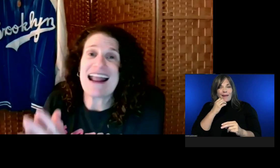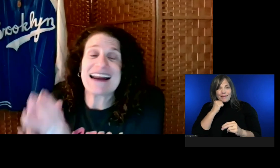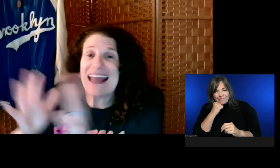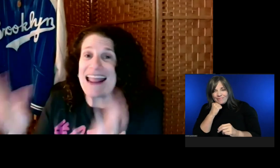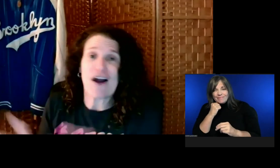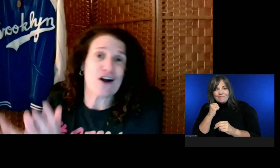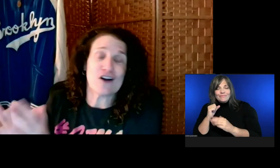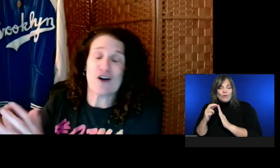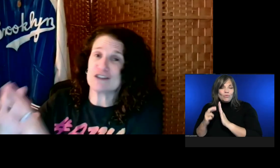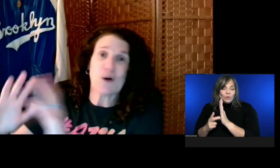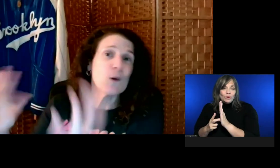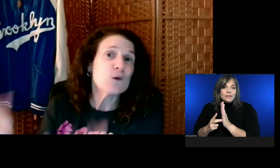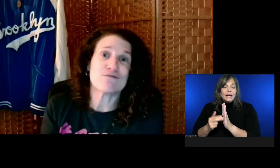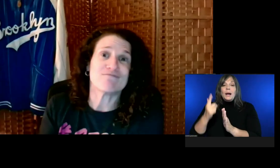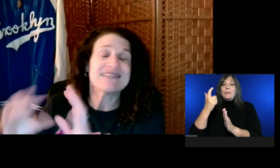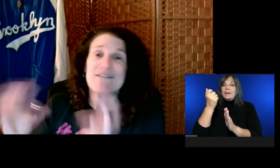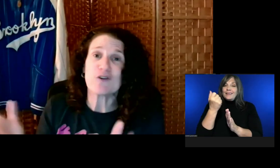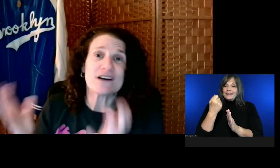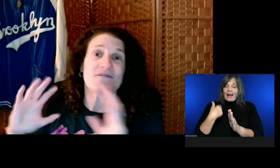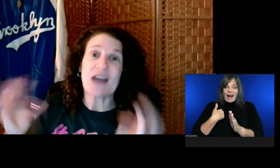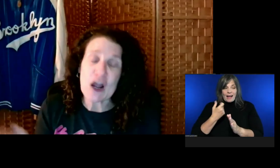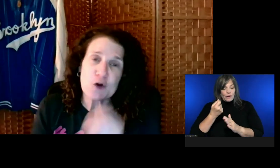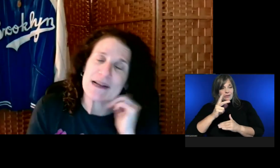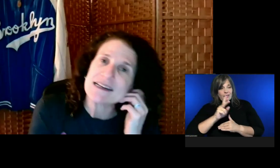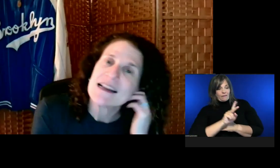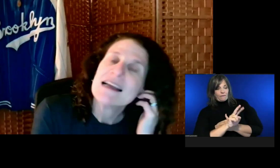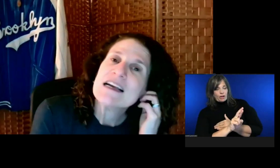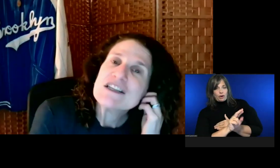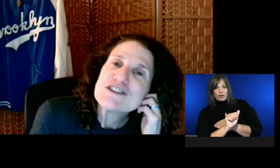Because I know VR and AR are totally different environments. So...